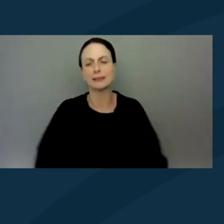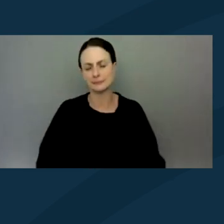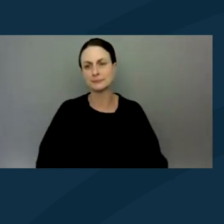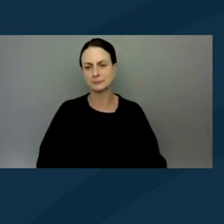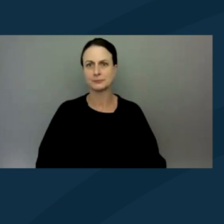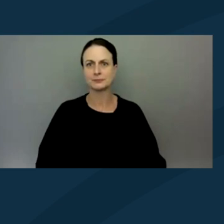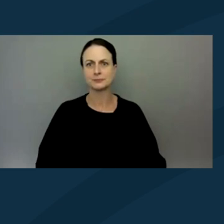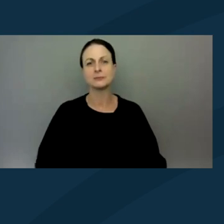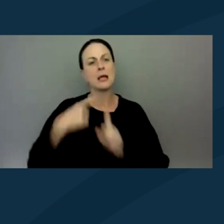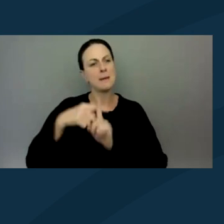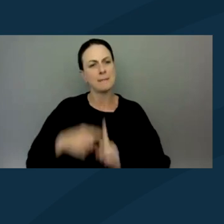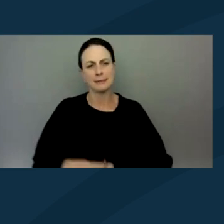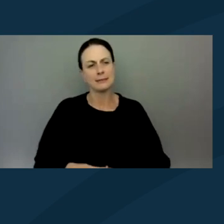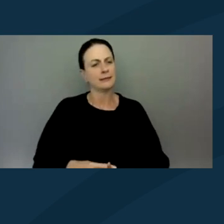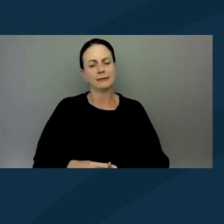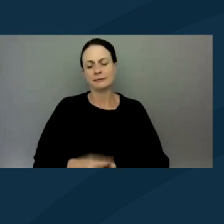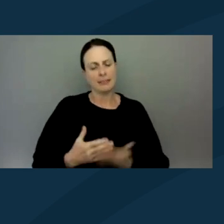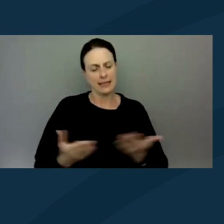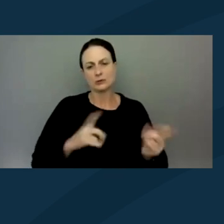and positive things to happen,